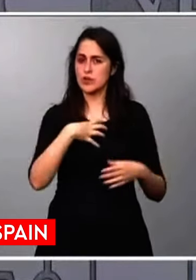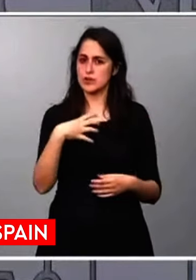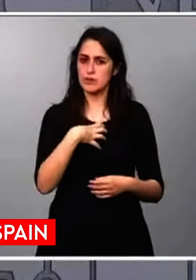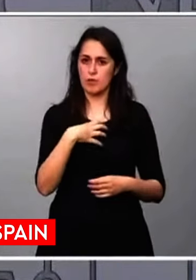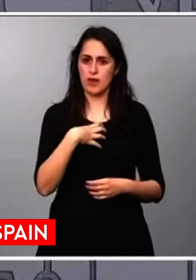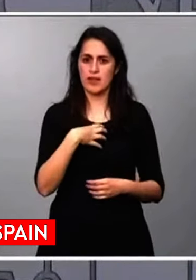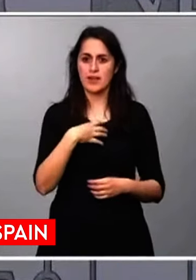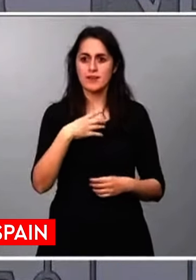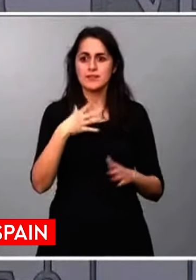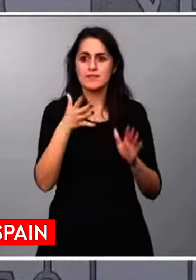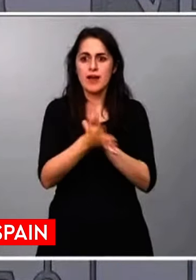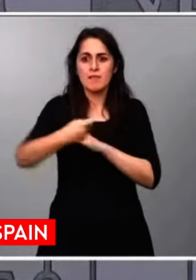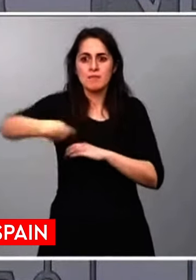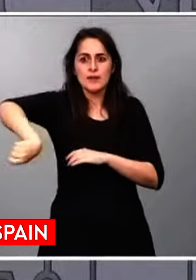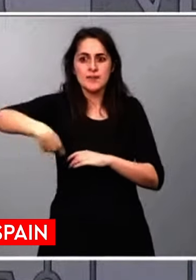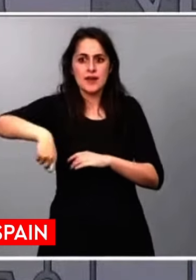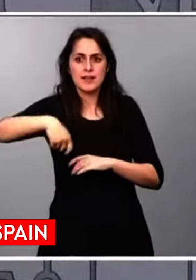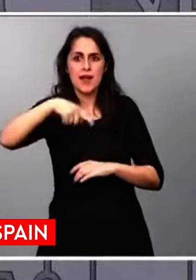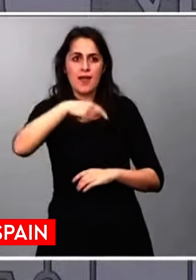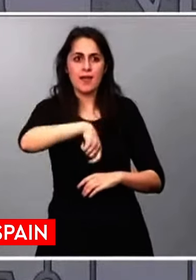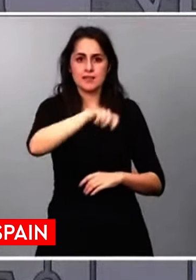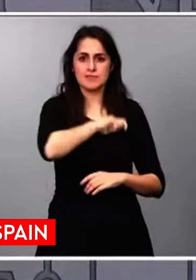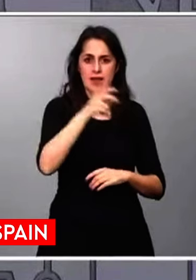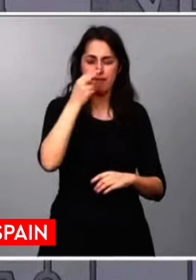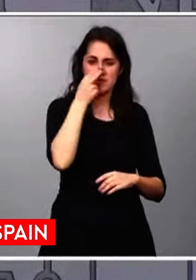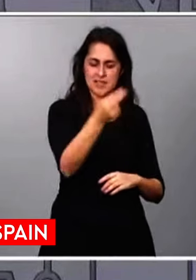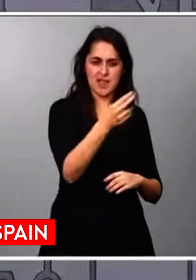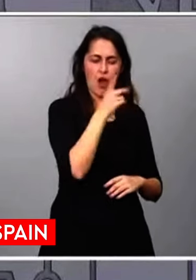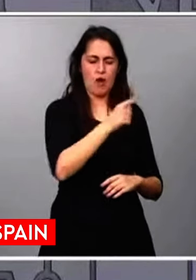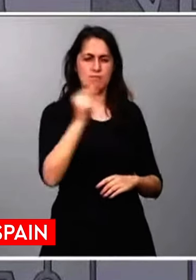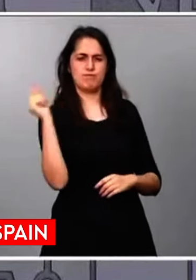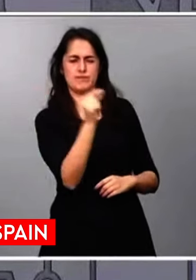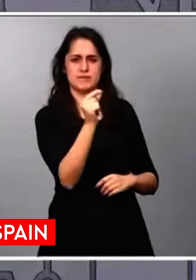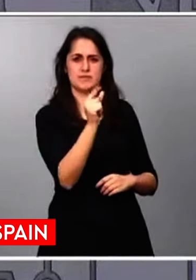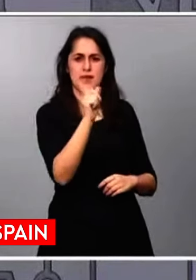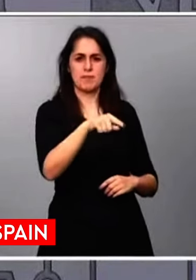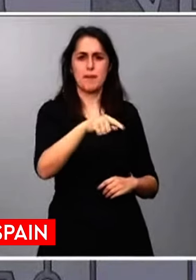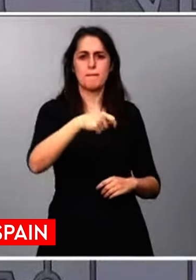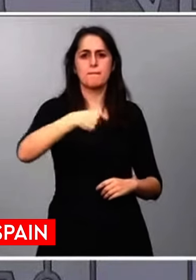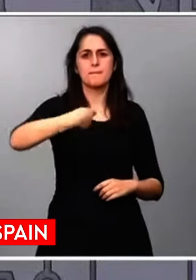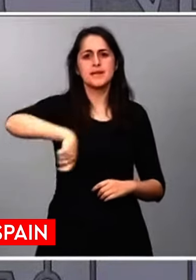visiting Spain, insults Spain and the President of the Government of Spain.